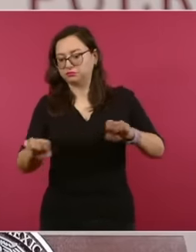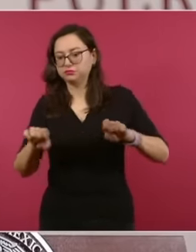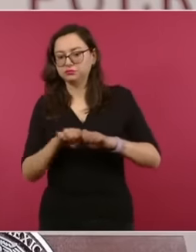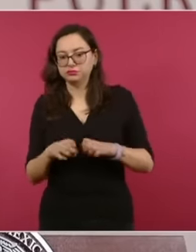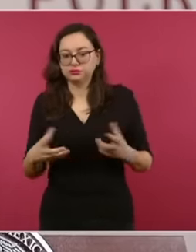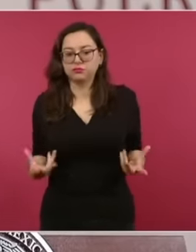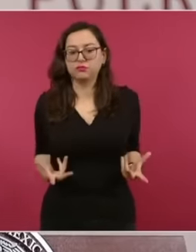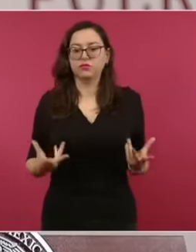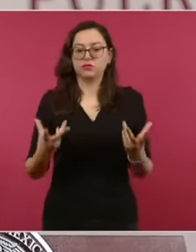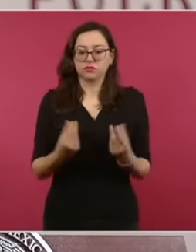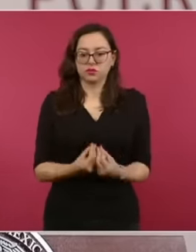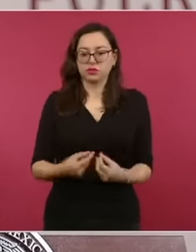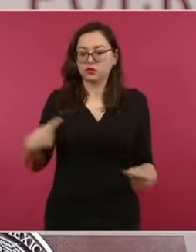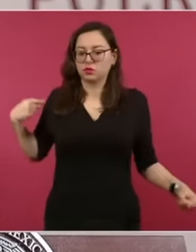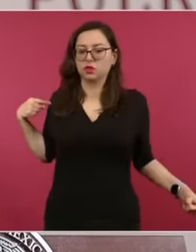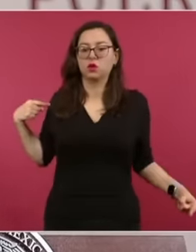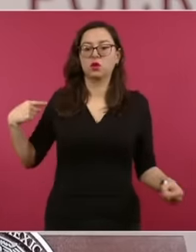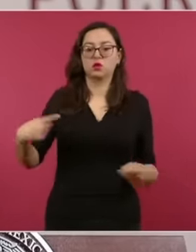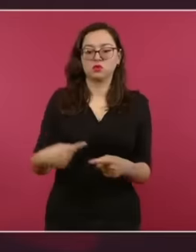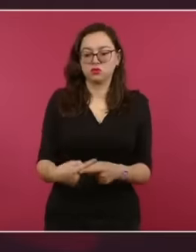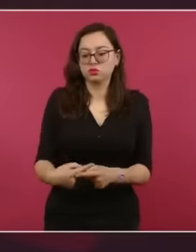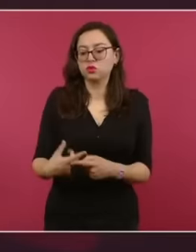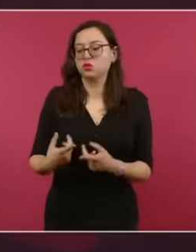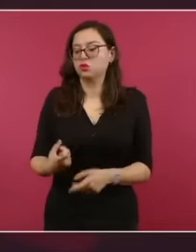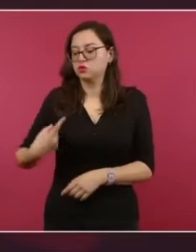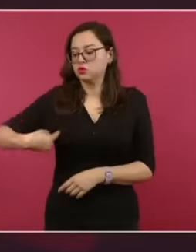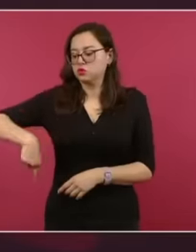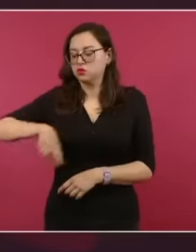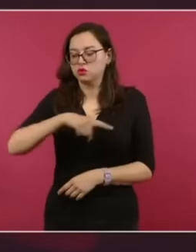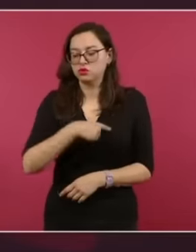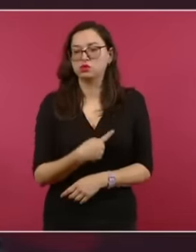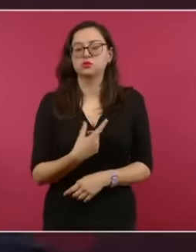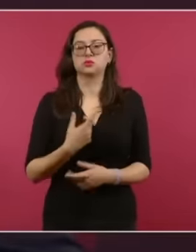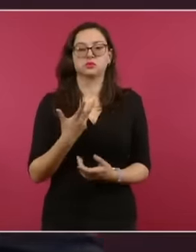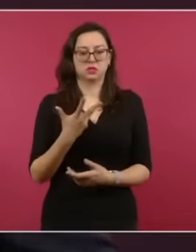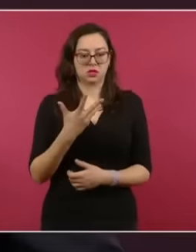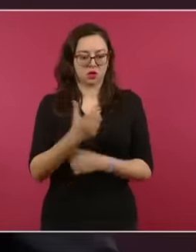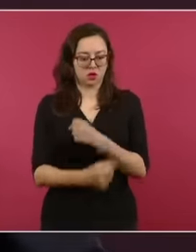cultural heritage in the defense of the national territory in the lawsuit against the arms industry